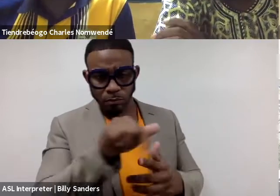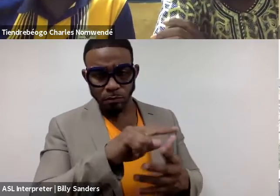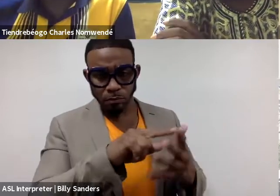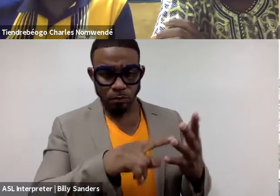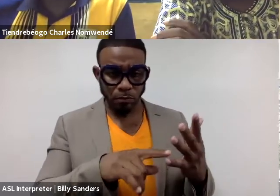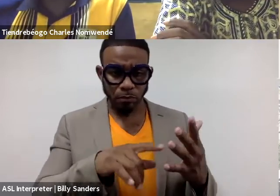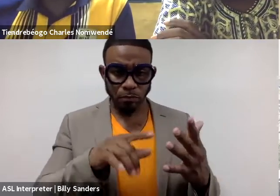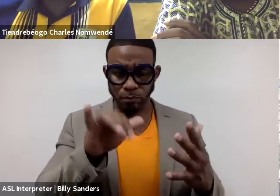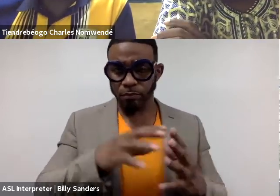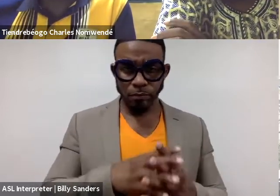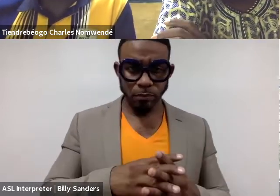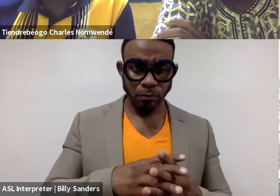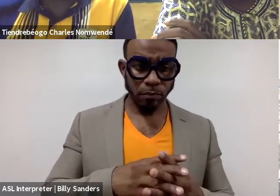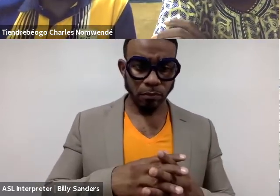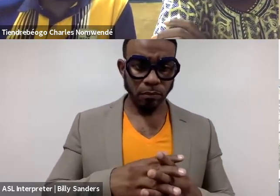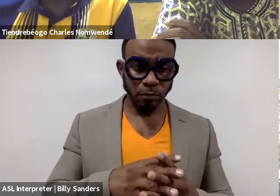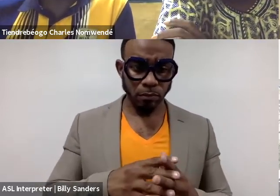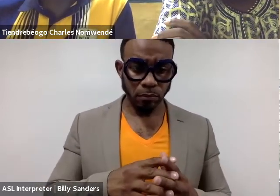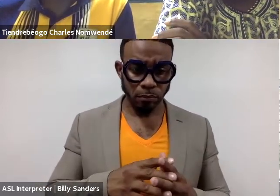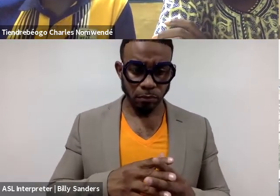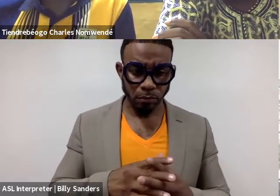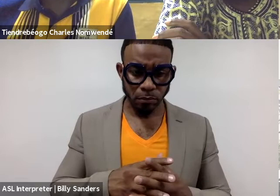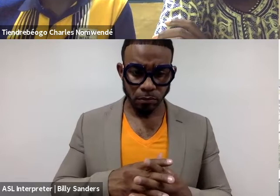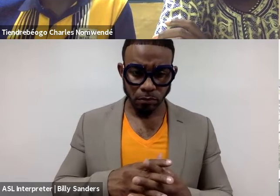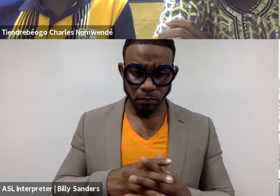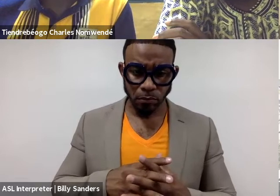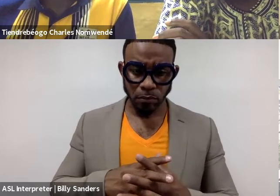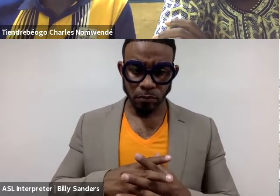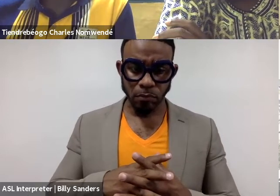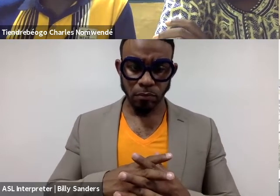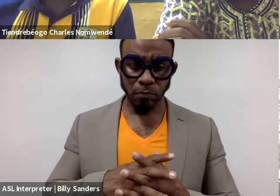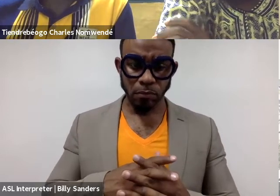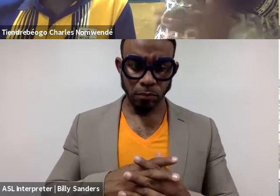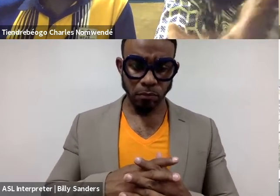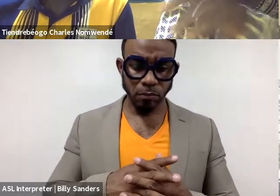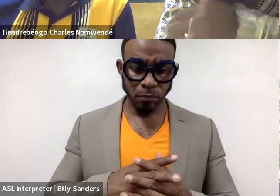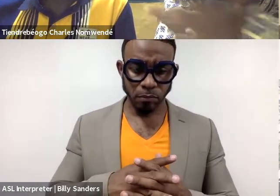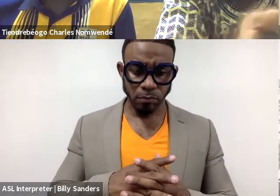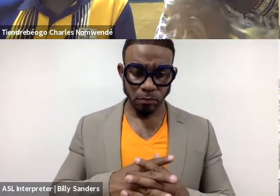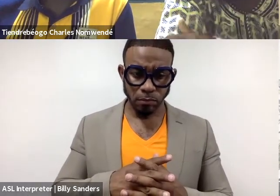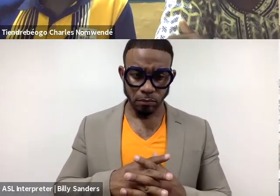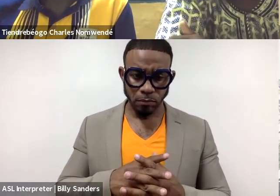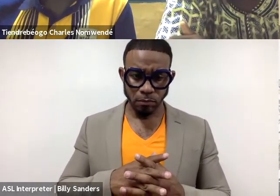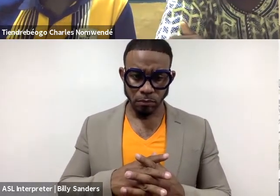Over the other. (Charles speaks French) Because the first.